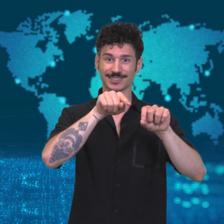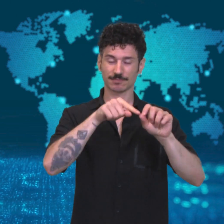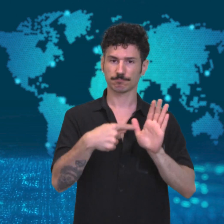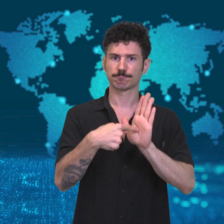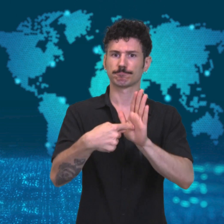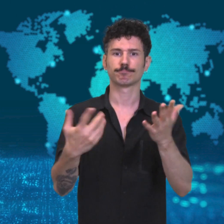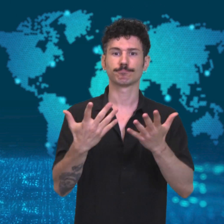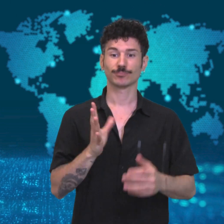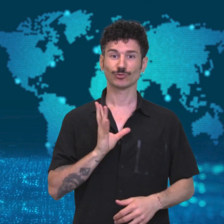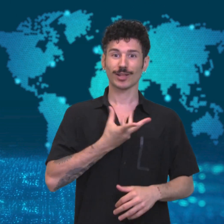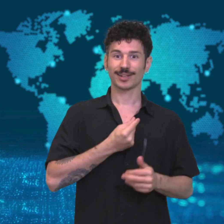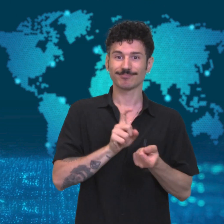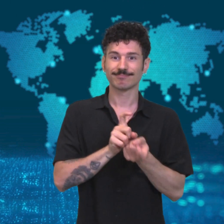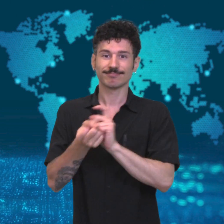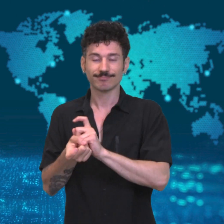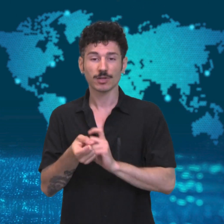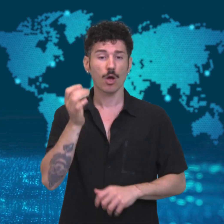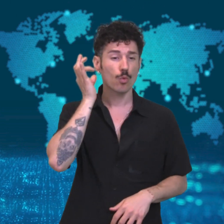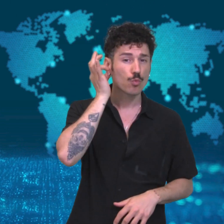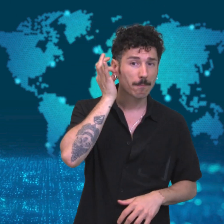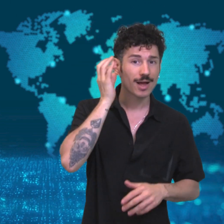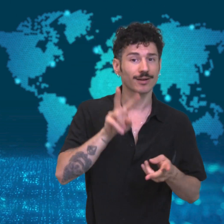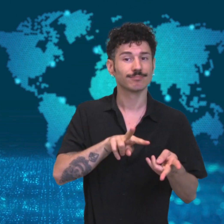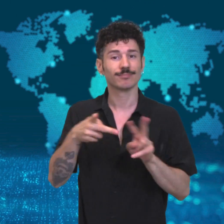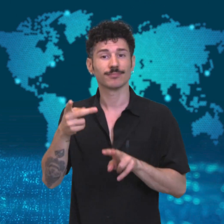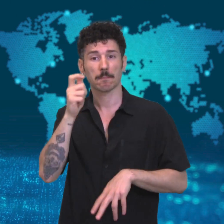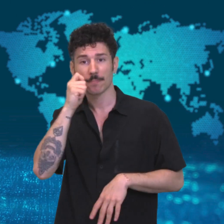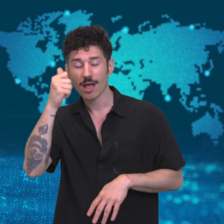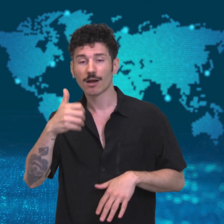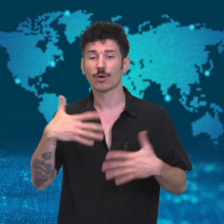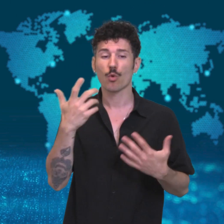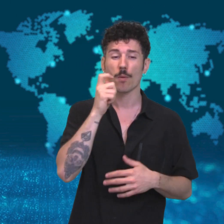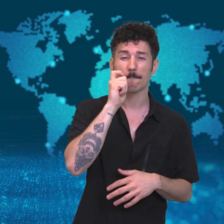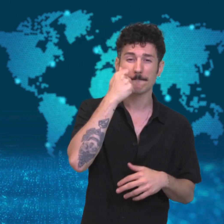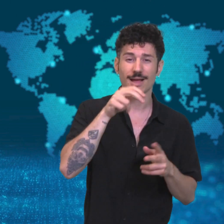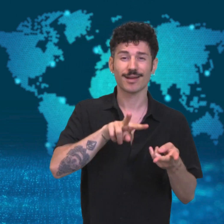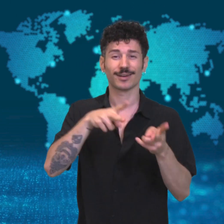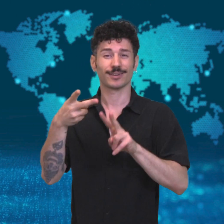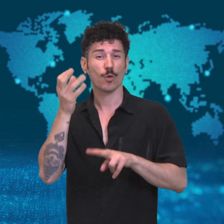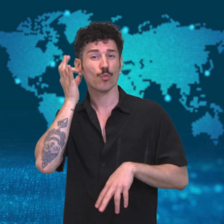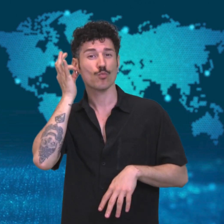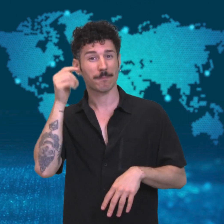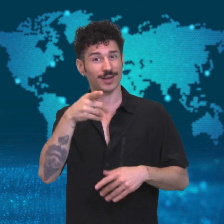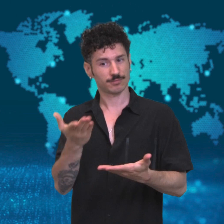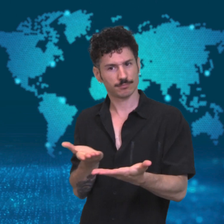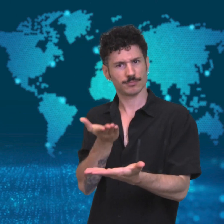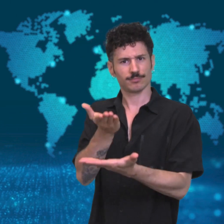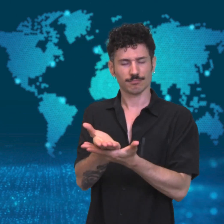voted 134 to 56 to ban people from changing their